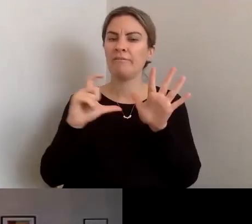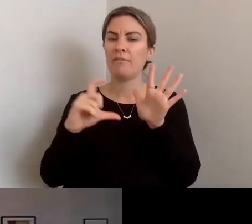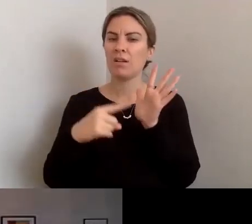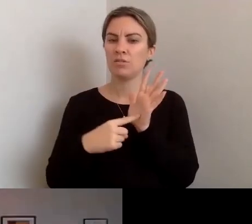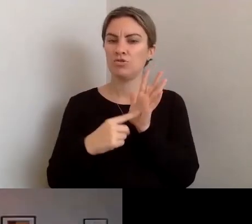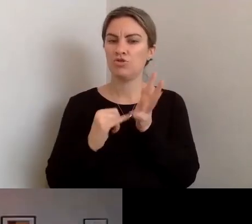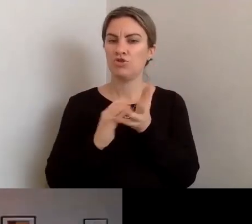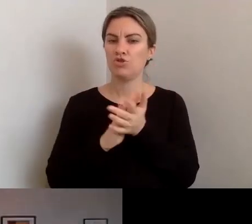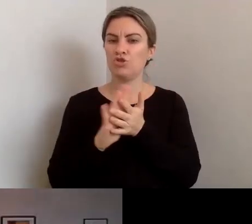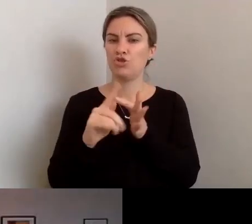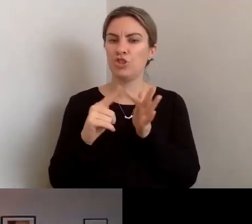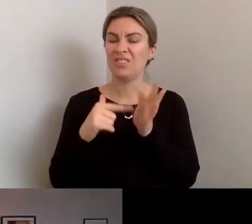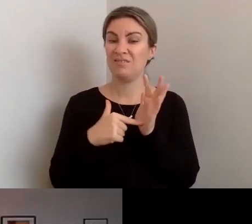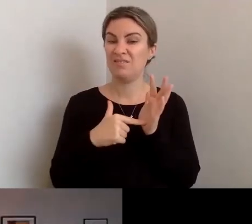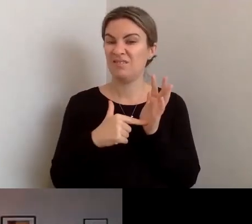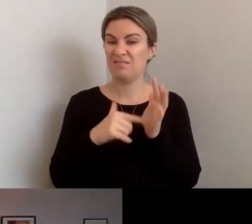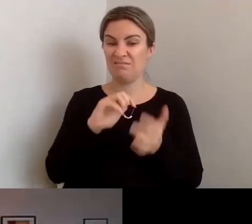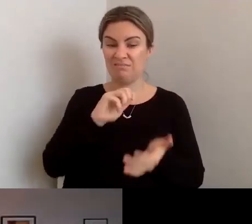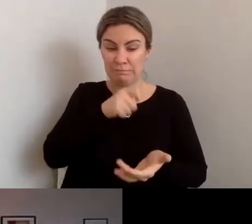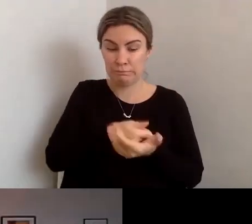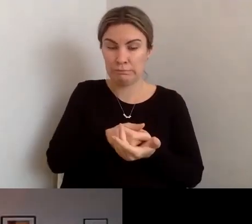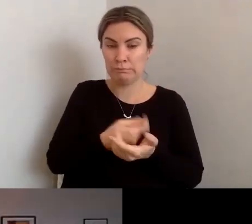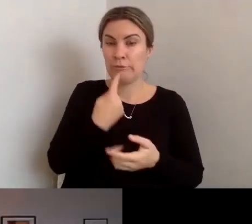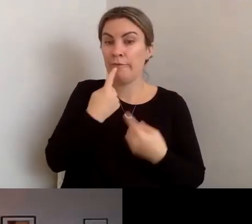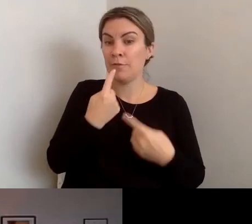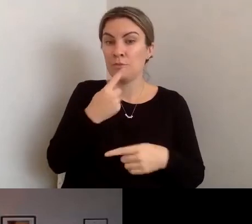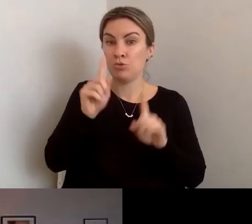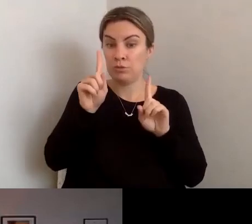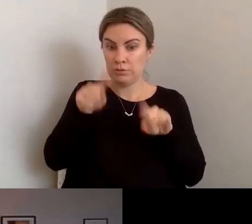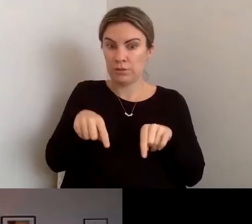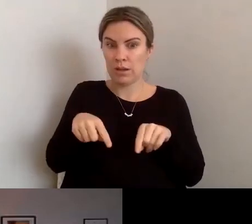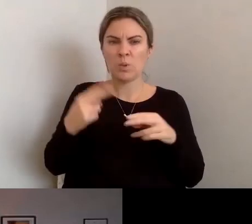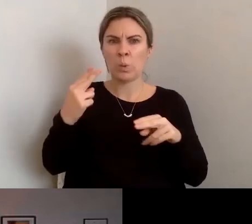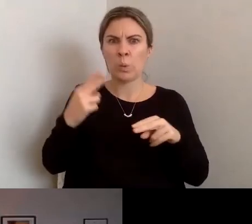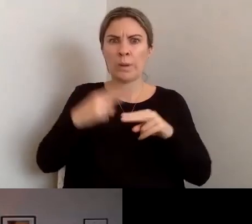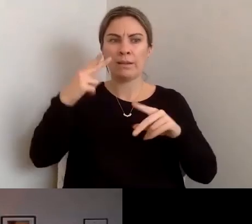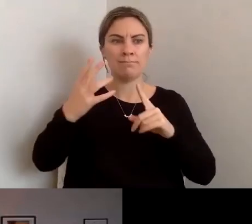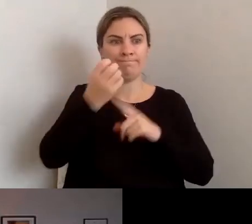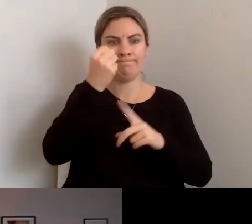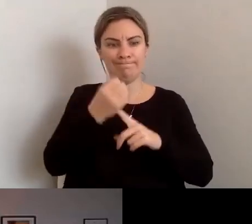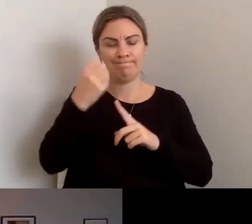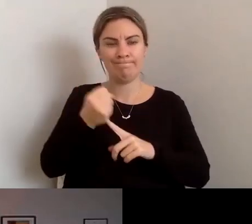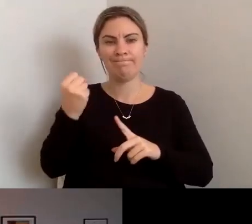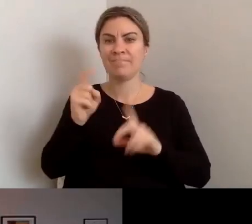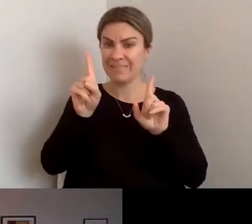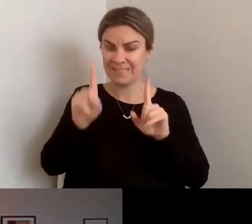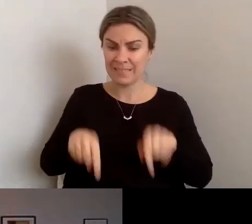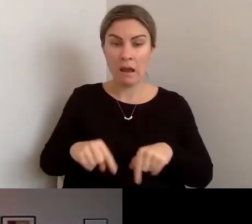implement to get a quick reference so they can start making those